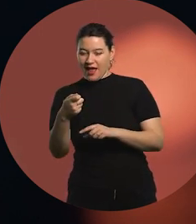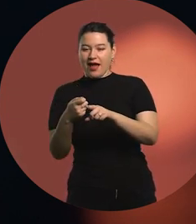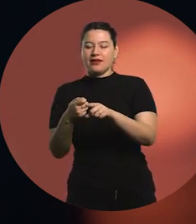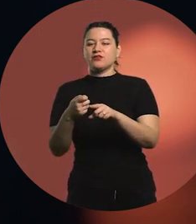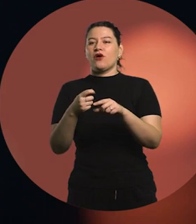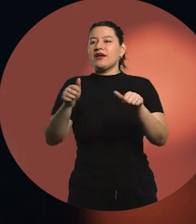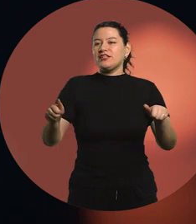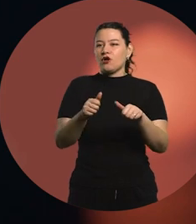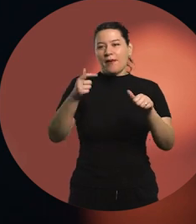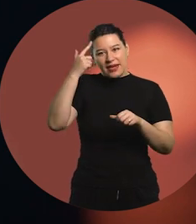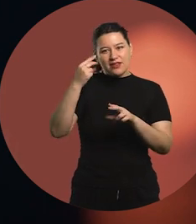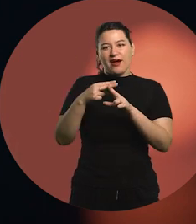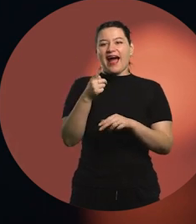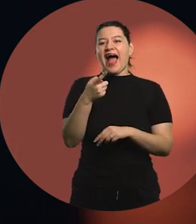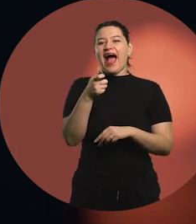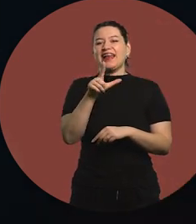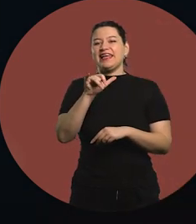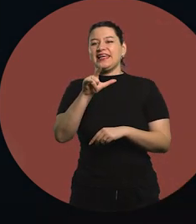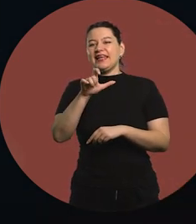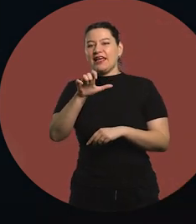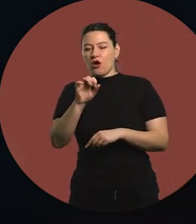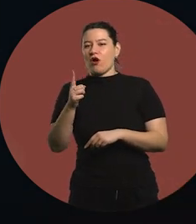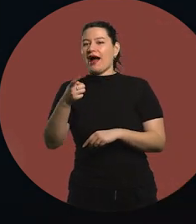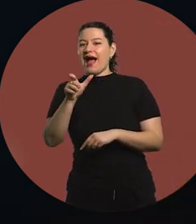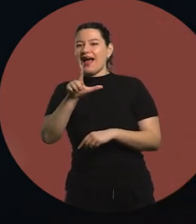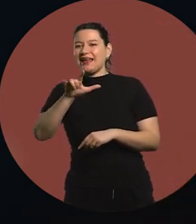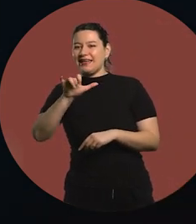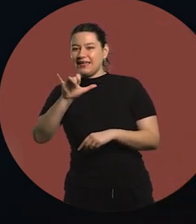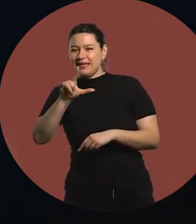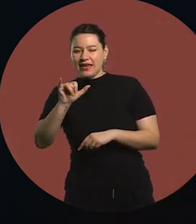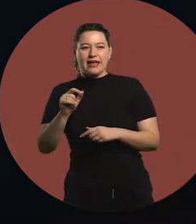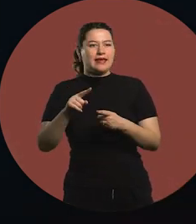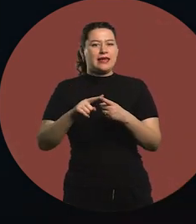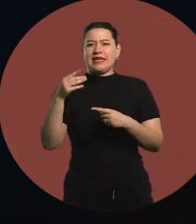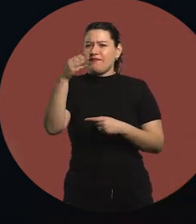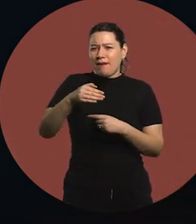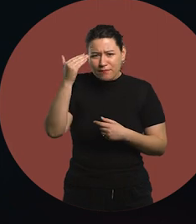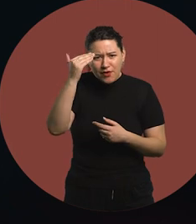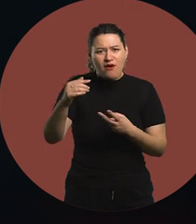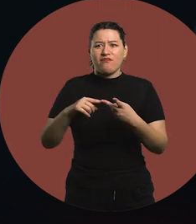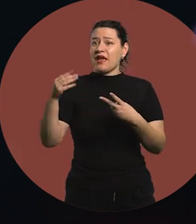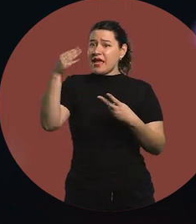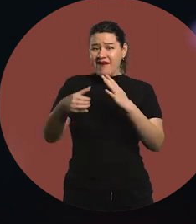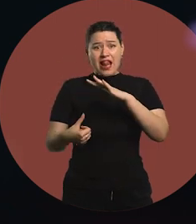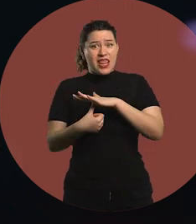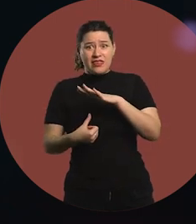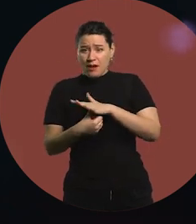and had workshops that people went to, you know who when there? Teachers, artists,